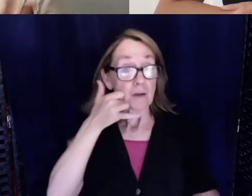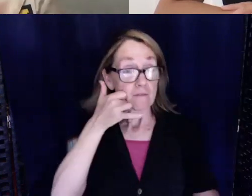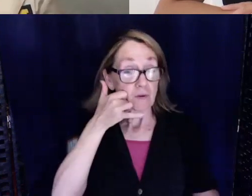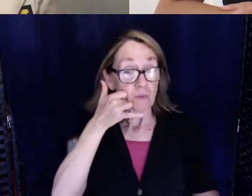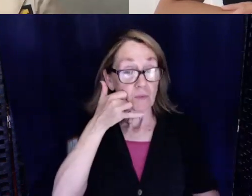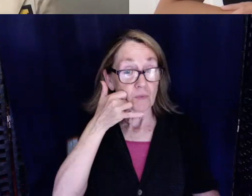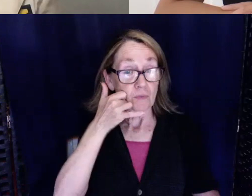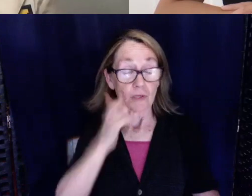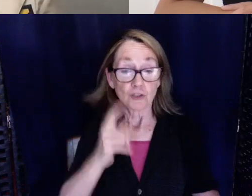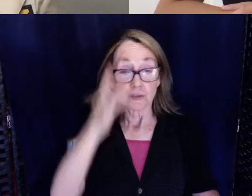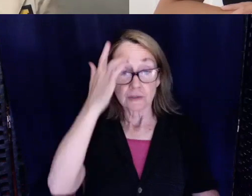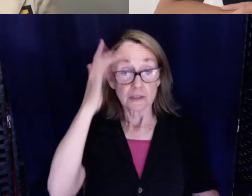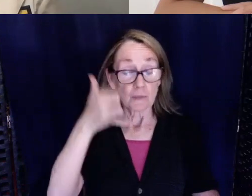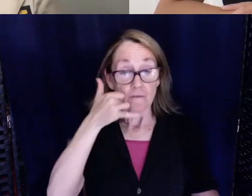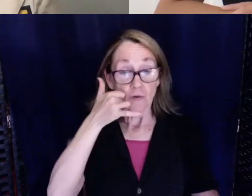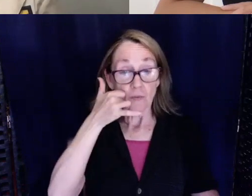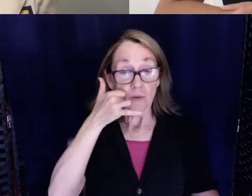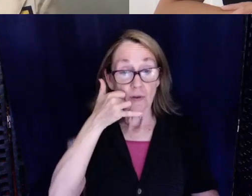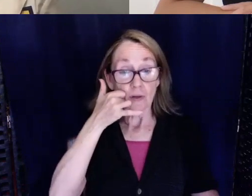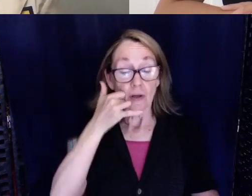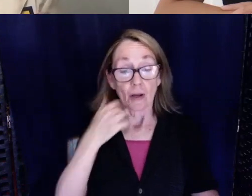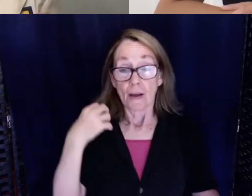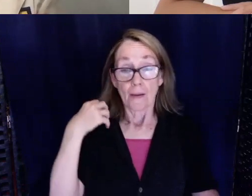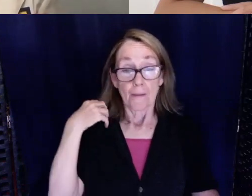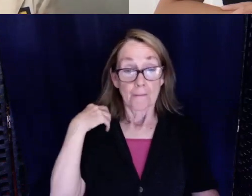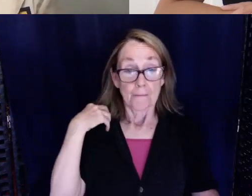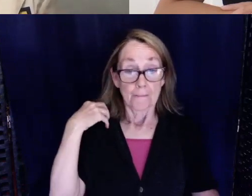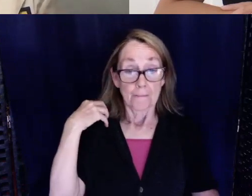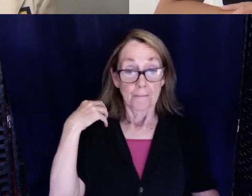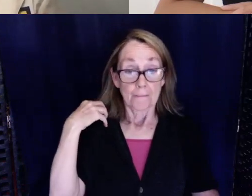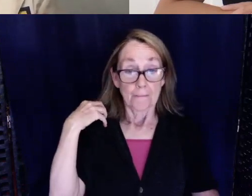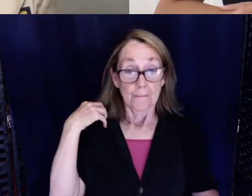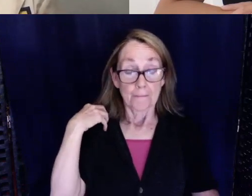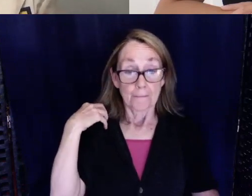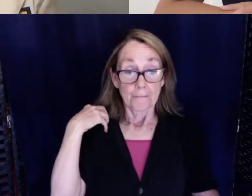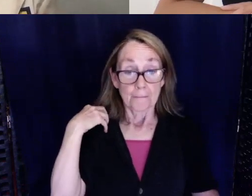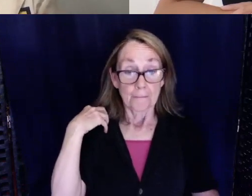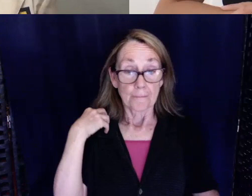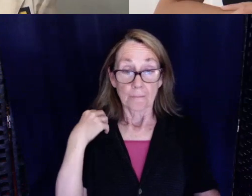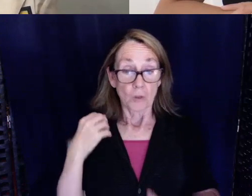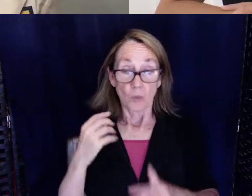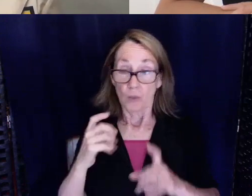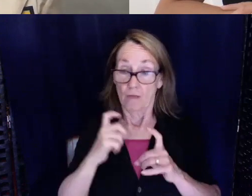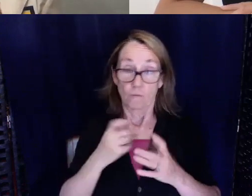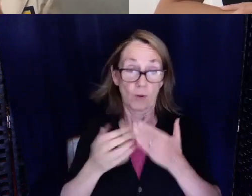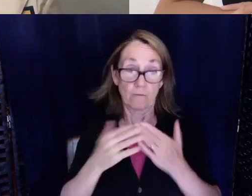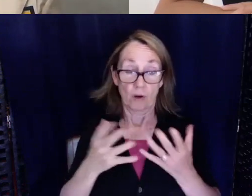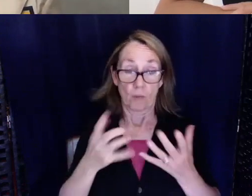smart phone. My bosses let me download all the apps that I want for communication. When I first started